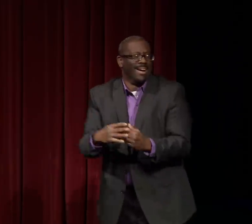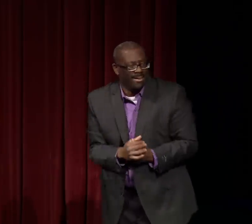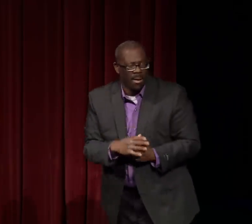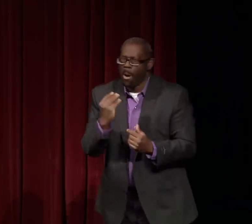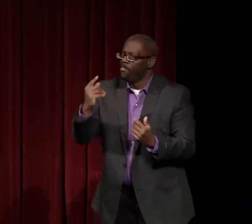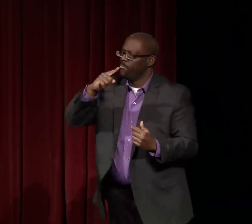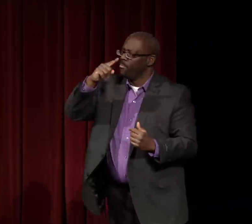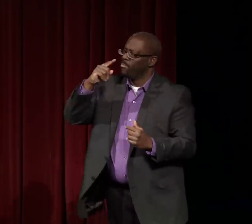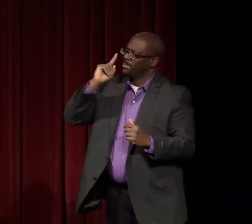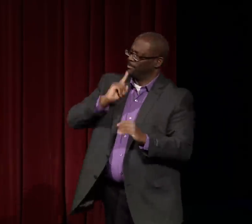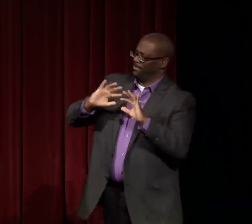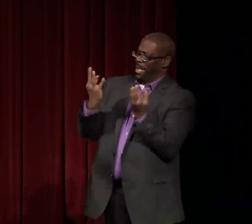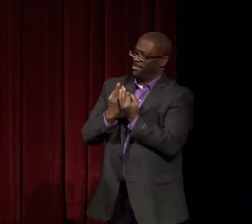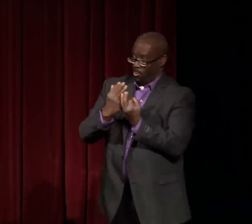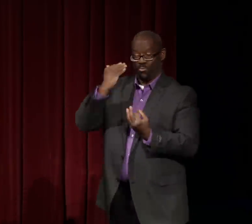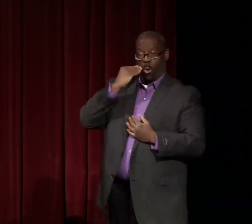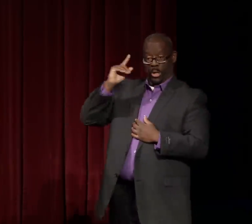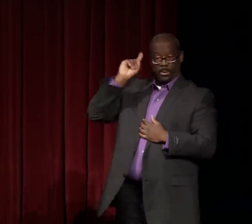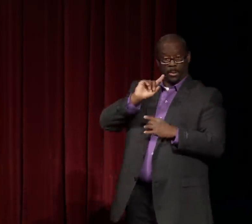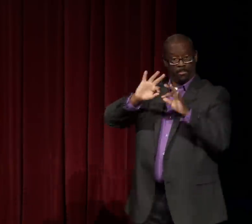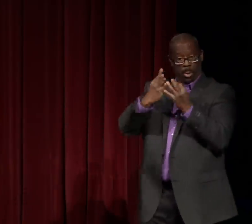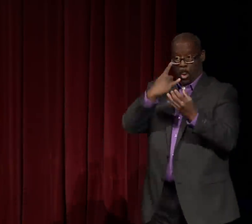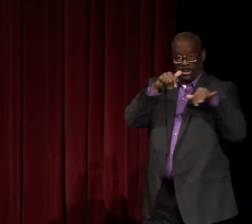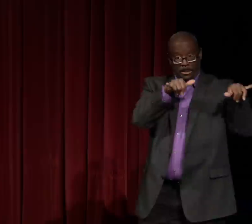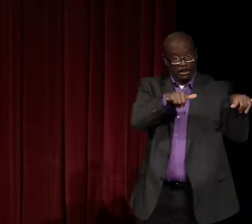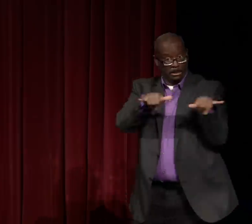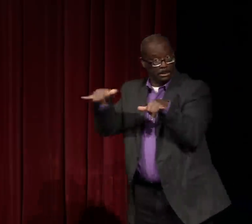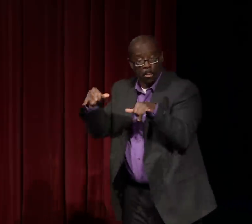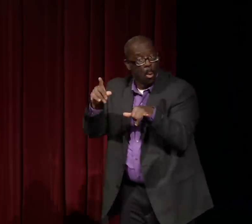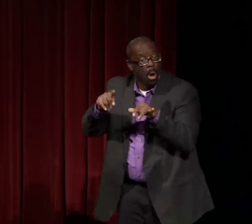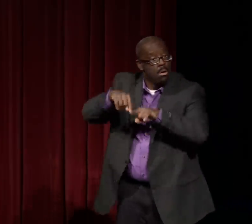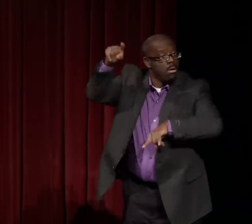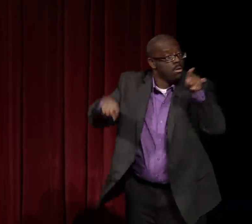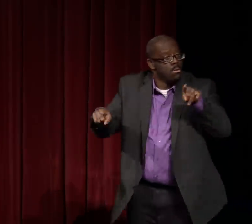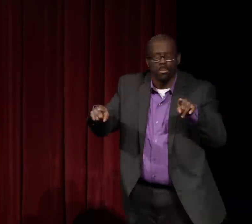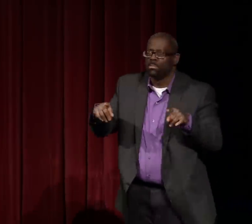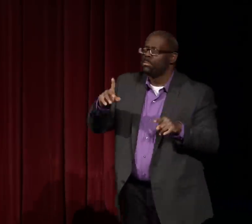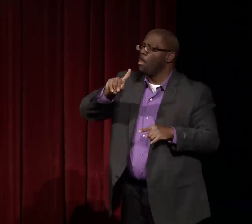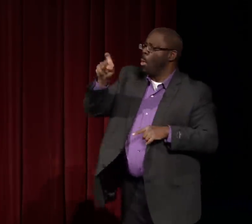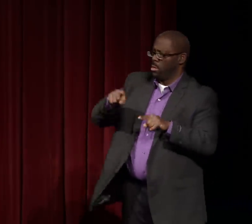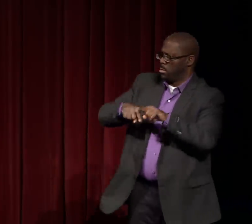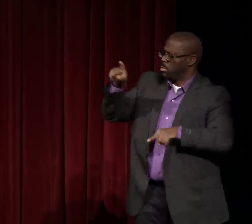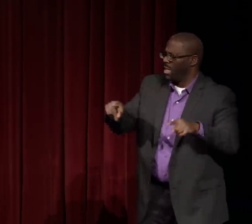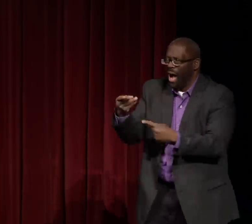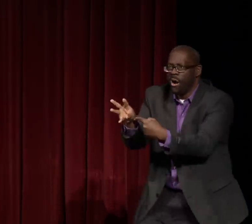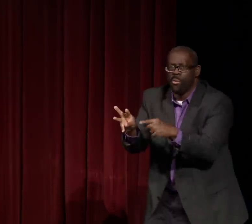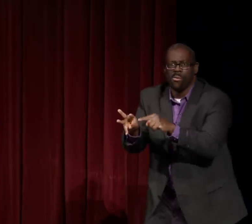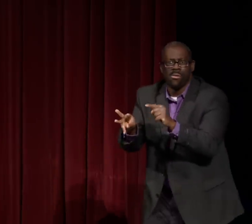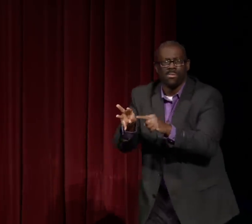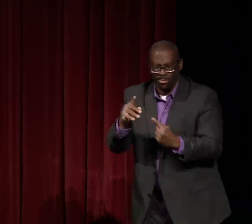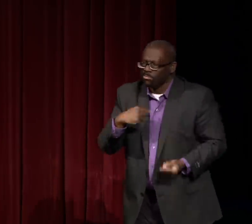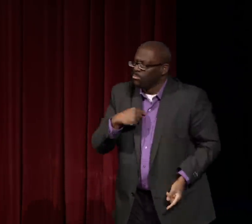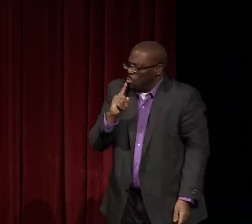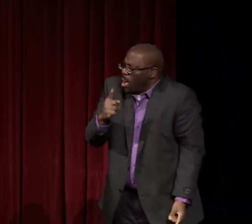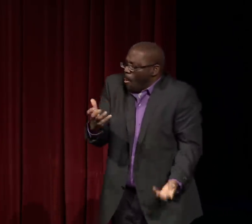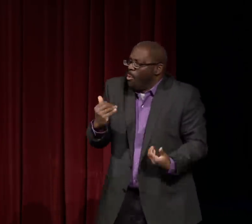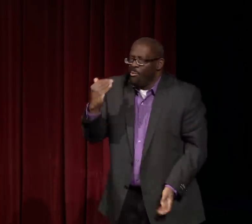looking at Asian deaf families. All of this information is important for us. We want to know what they share and how they're different.